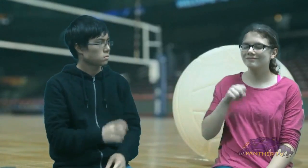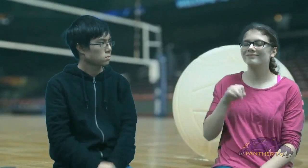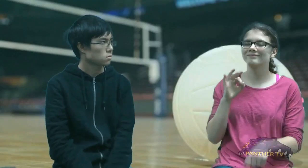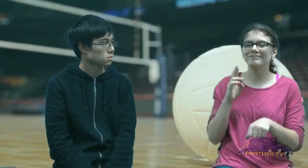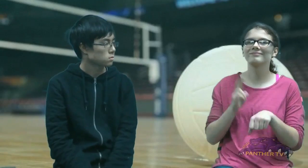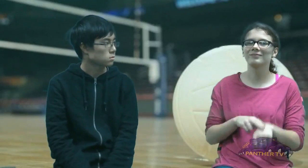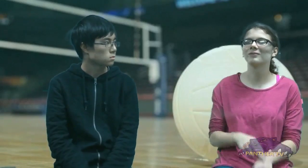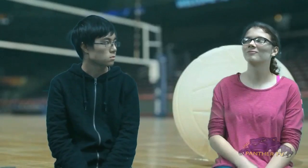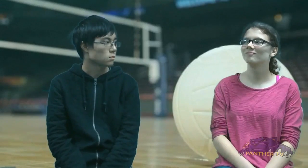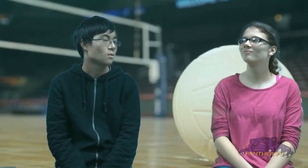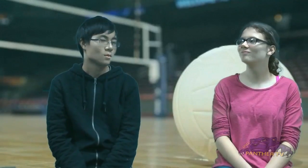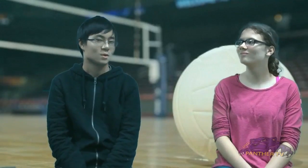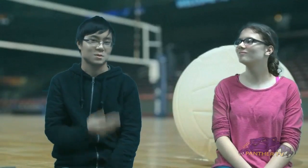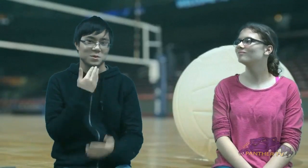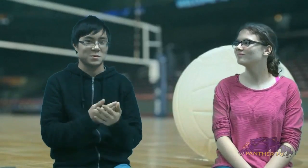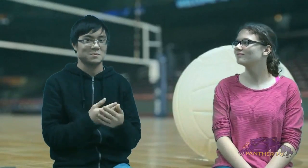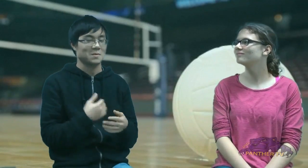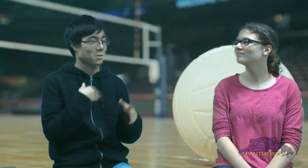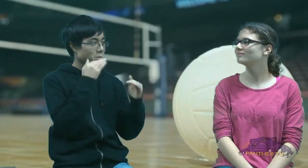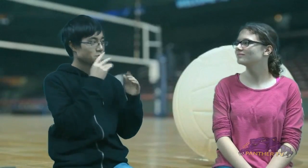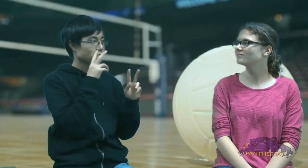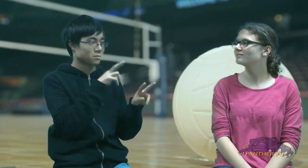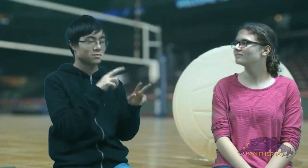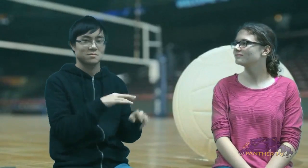Yes, of course! Good! I forward to it!